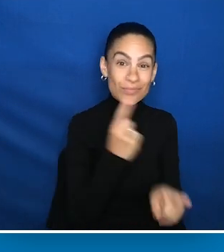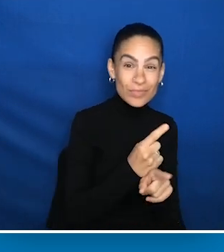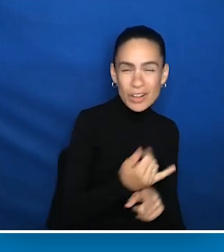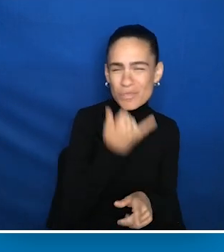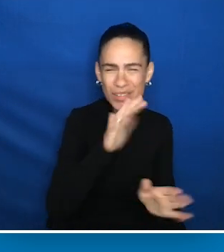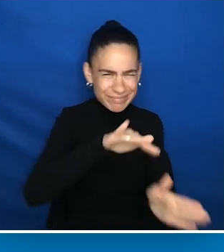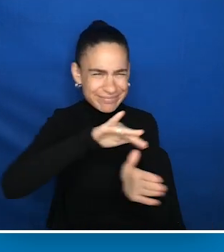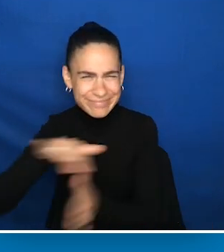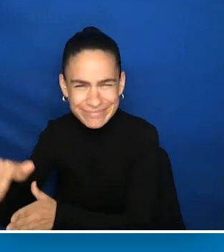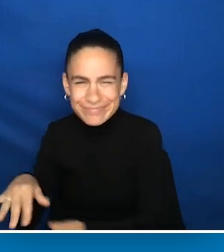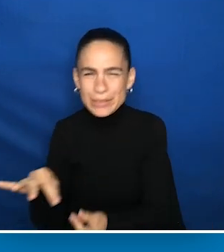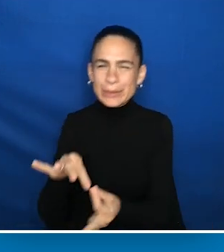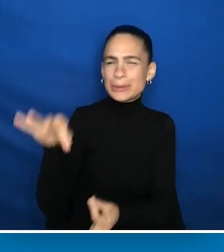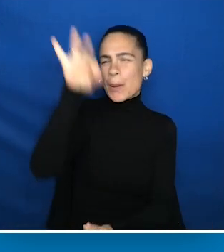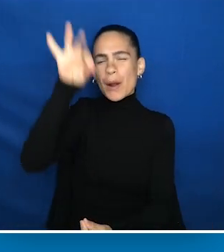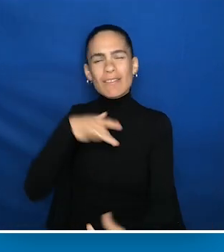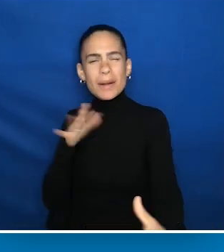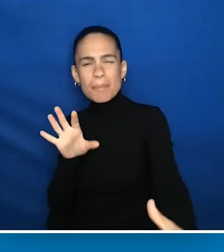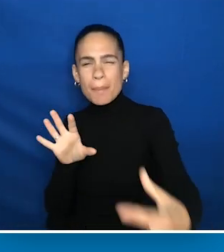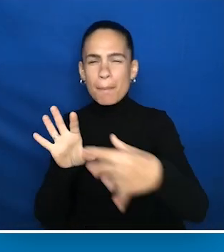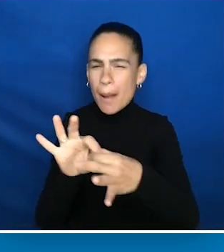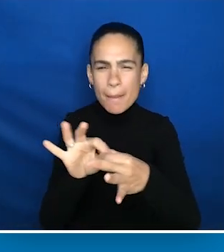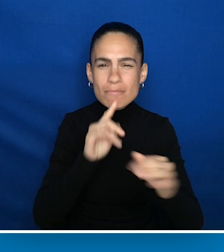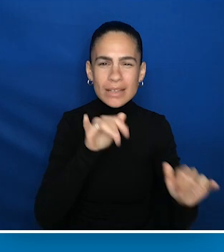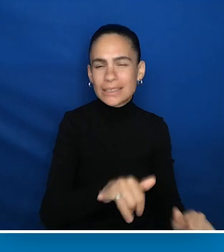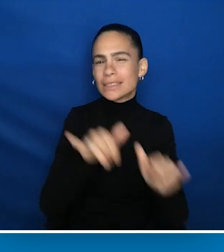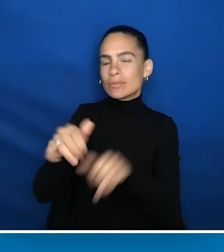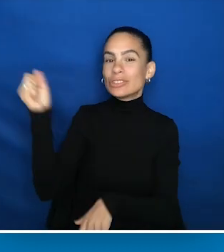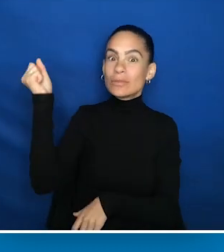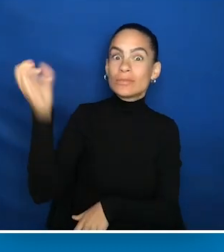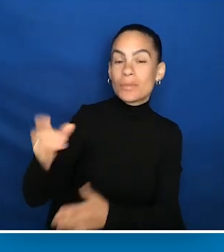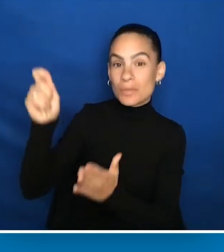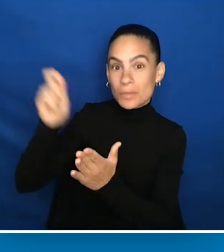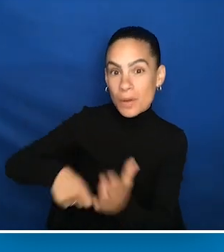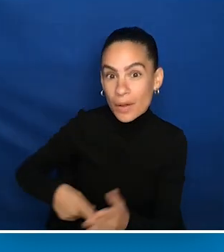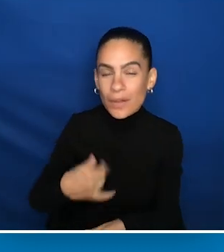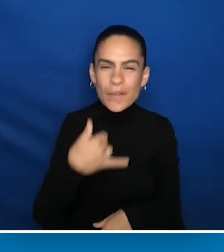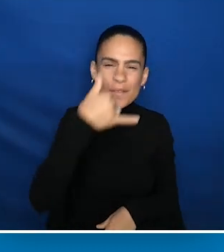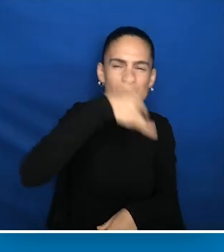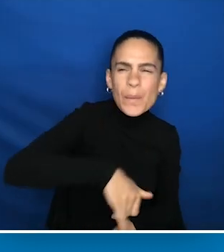And why Shakespeare put the lover, the lunatic, and the poet and imagination, all one. Because they go behind the mirror.